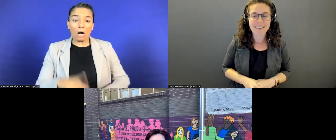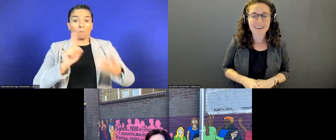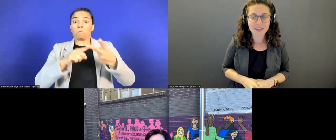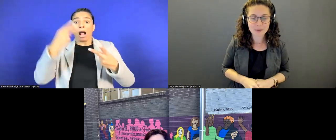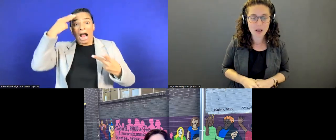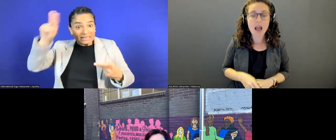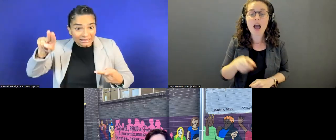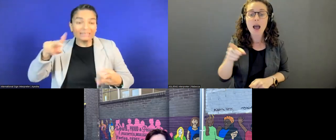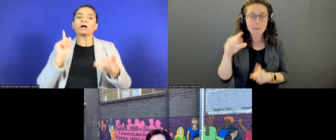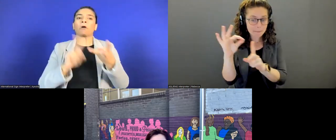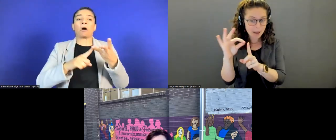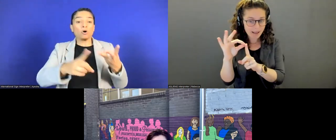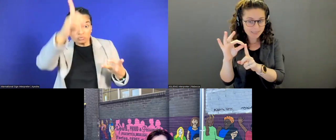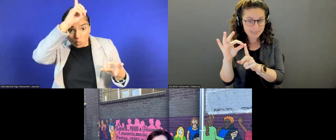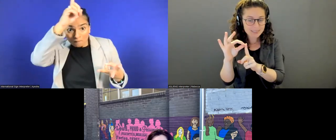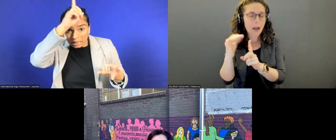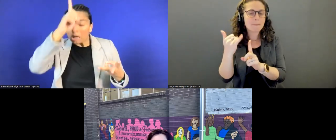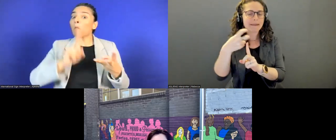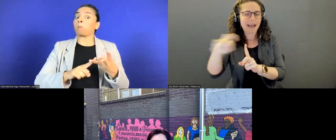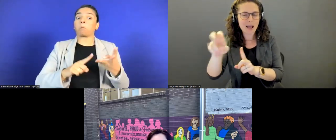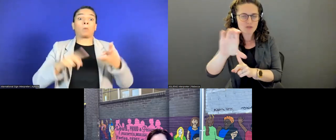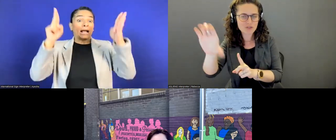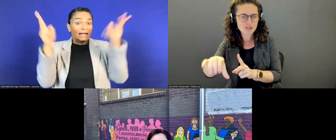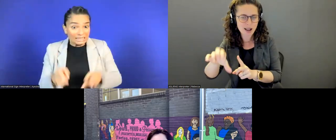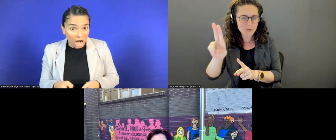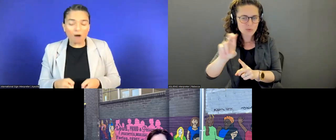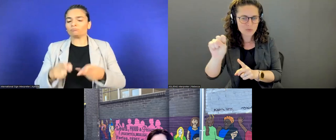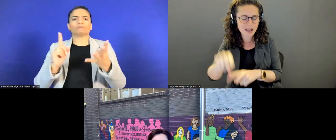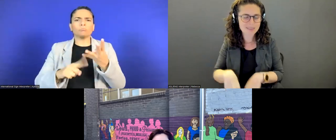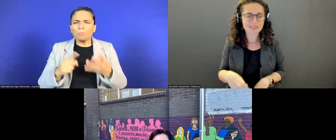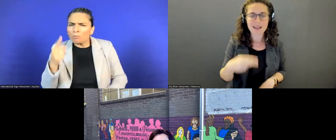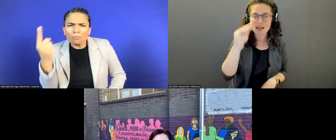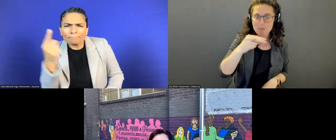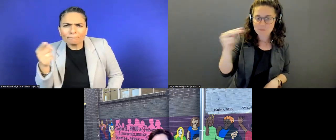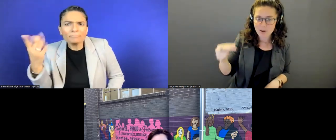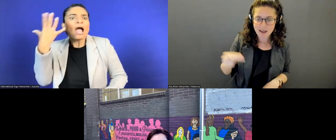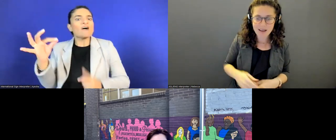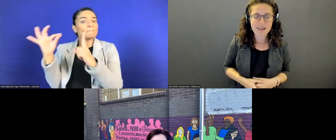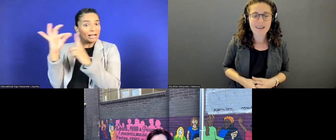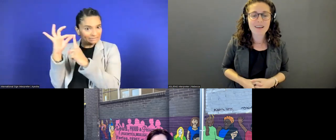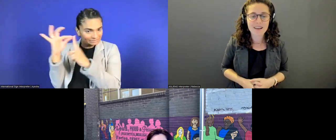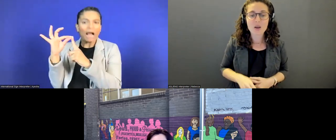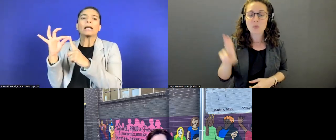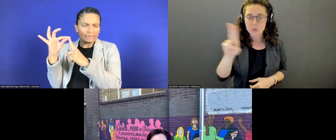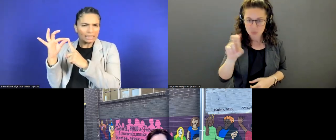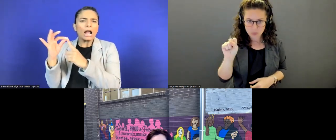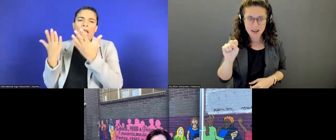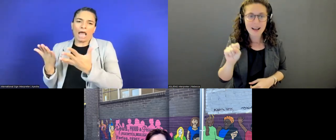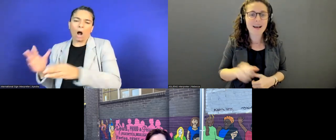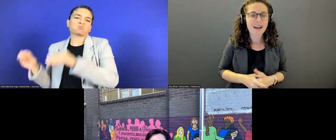Someone from Pakistan but now currently Chicago. Someone from Nepal. United States. This is wonderful!